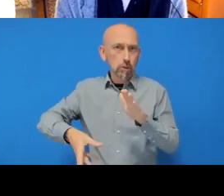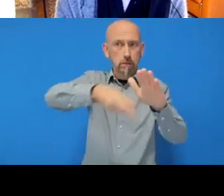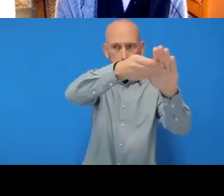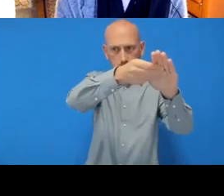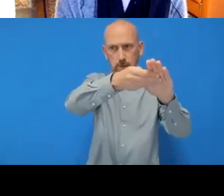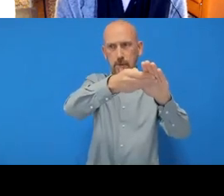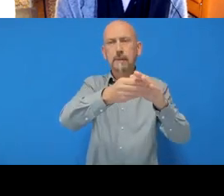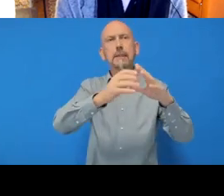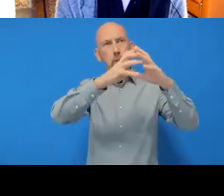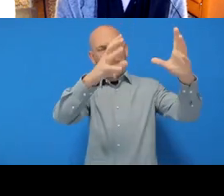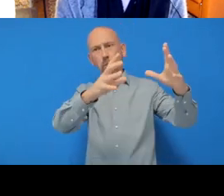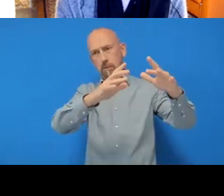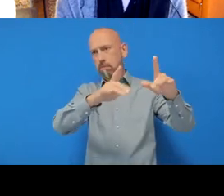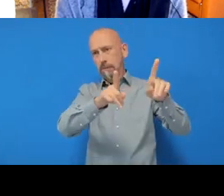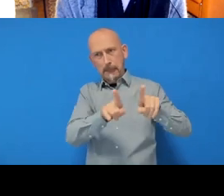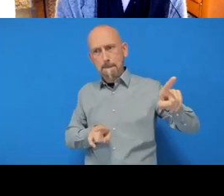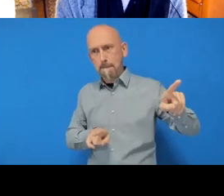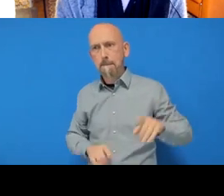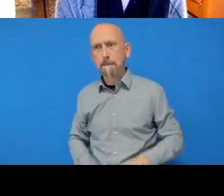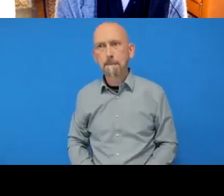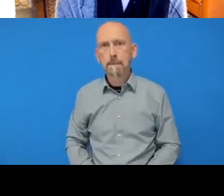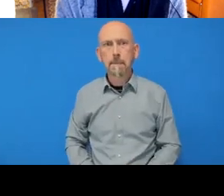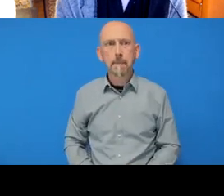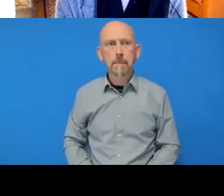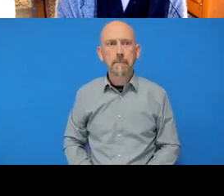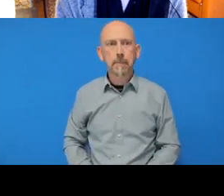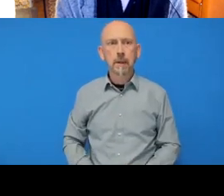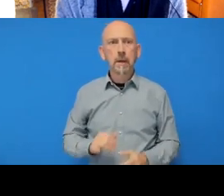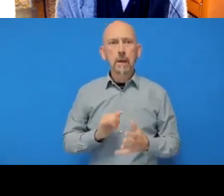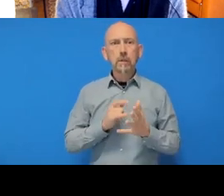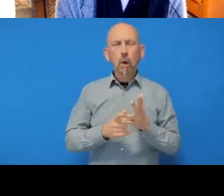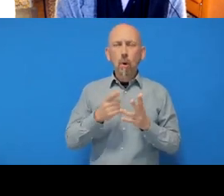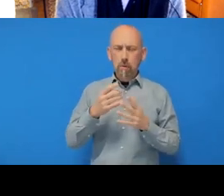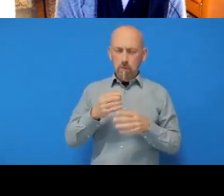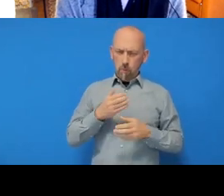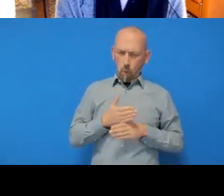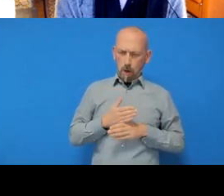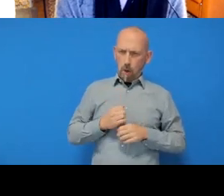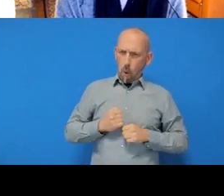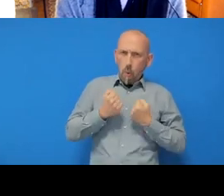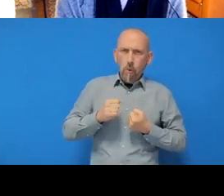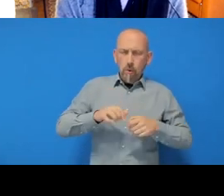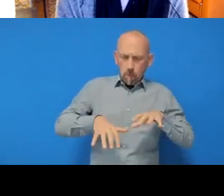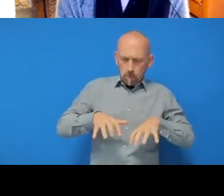So on this previous slide here you'll see that when you work locally it doesn't automatically update the cloud, right?